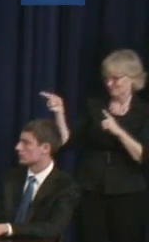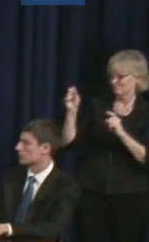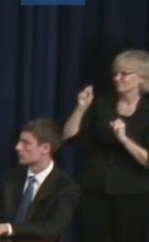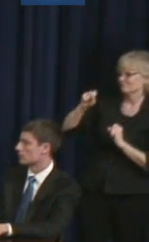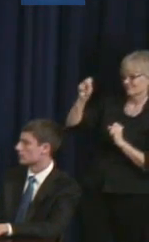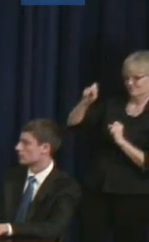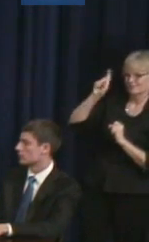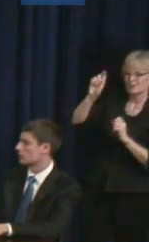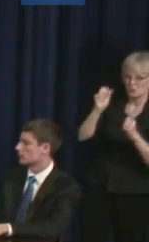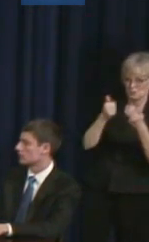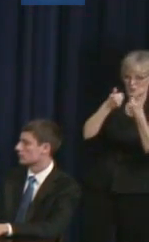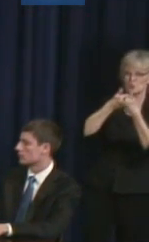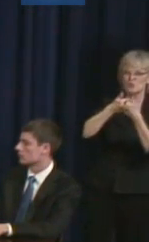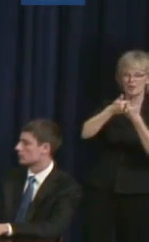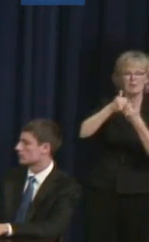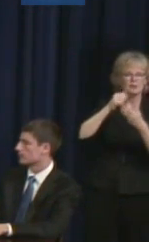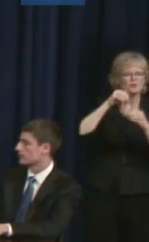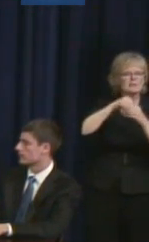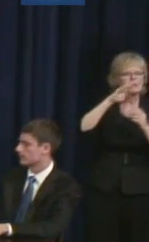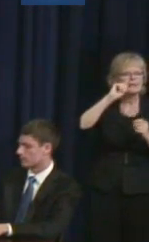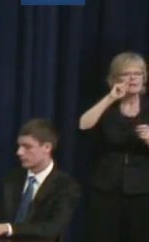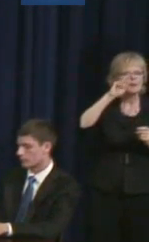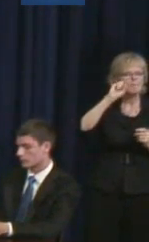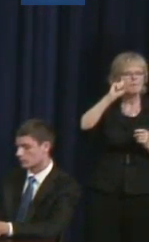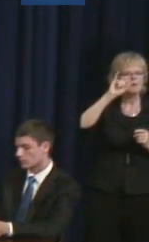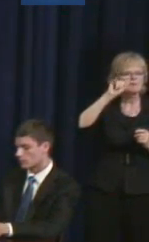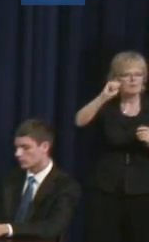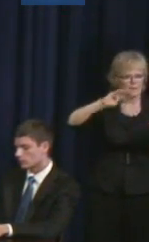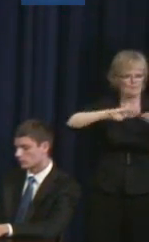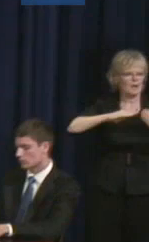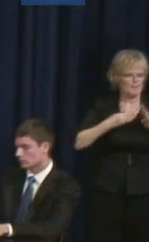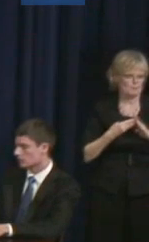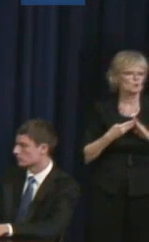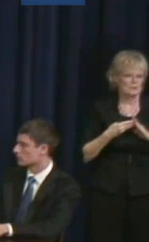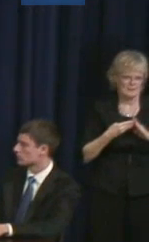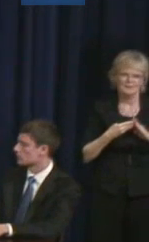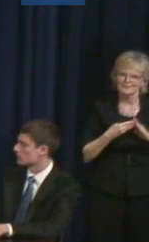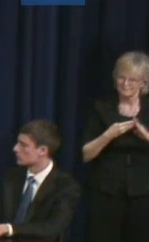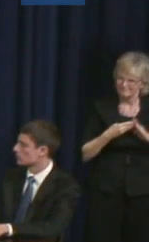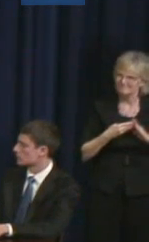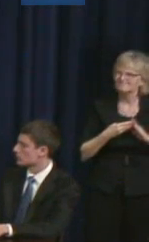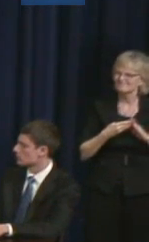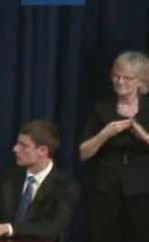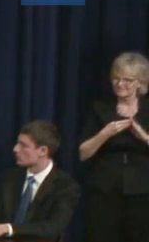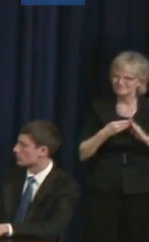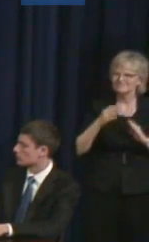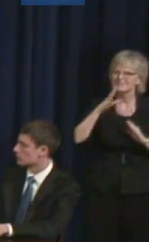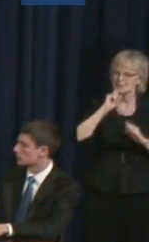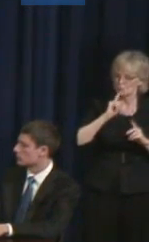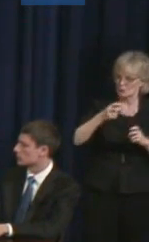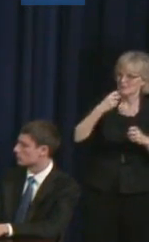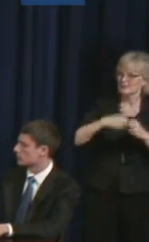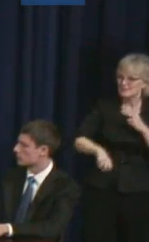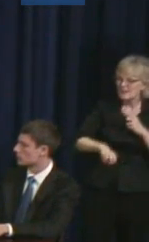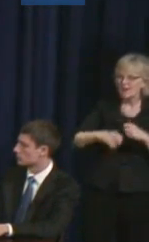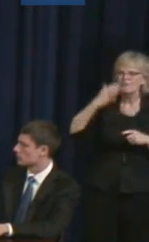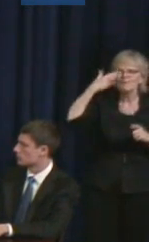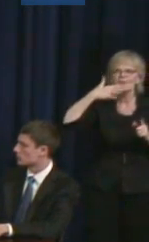in the Muslim community as well, because it really comes from a perspective of what the supporters, and the parents, and the elders, and what is everyone thinking.